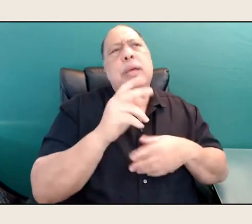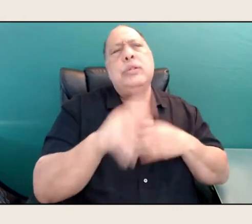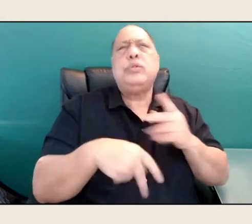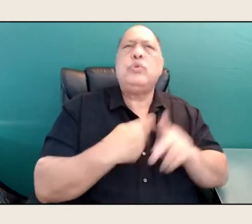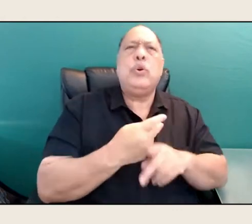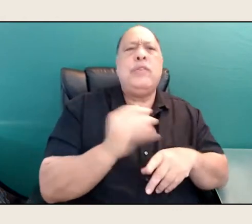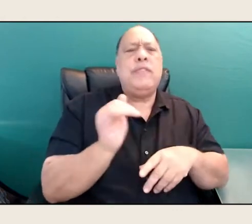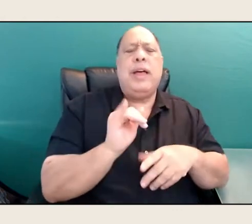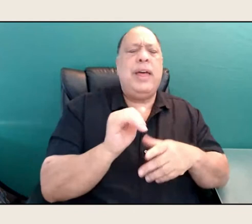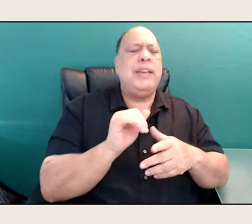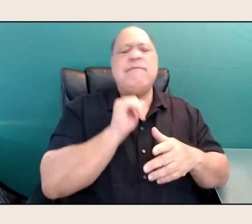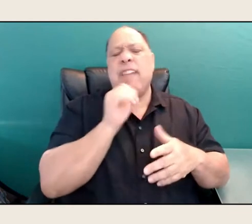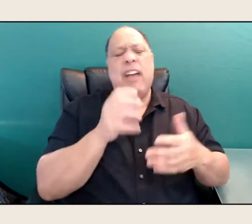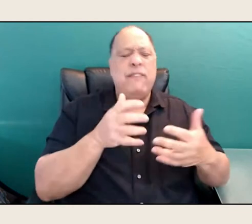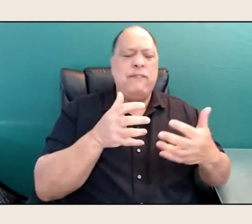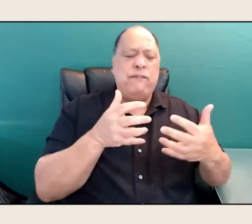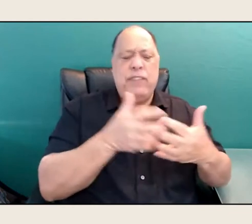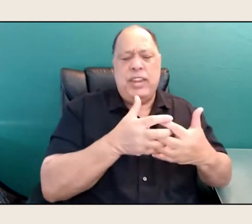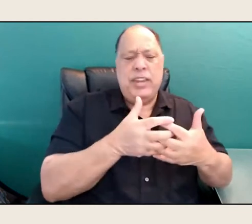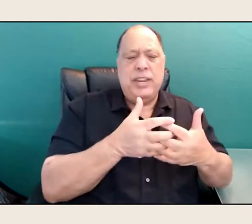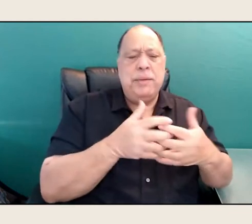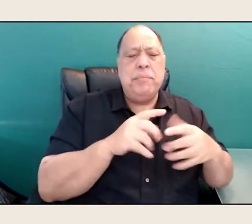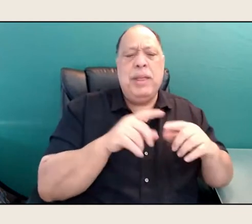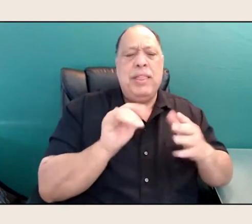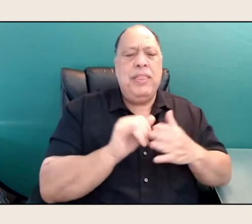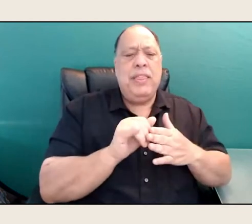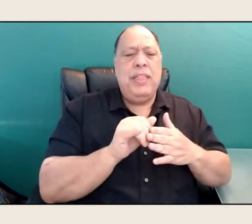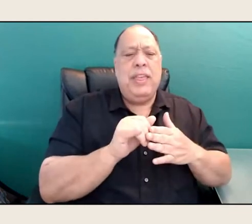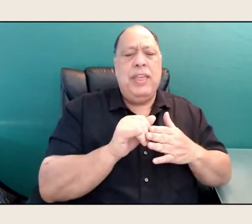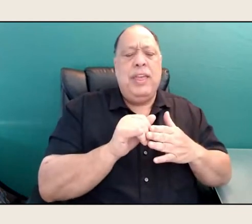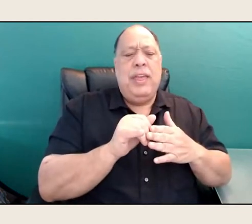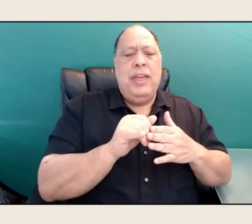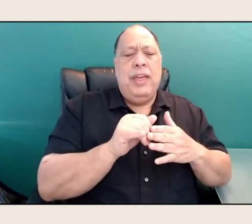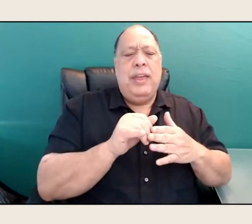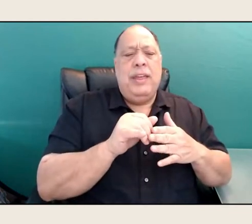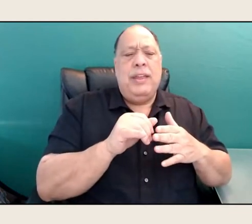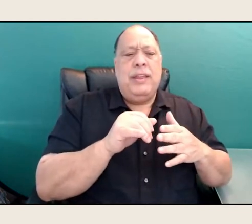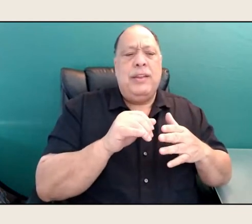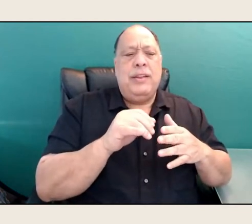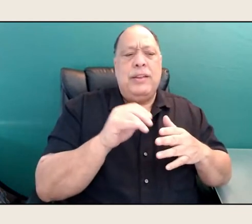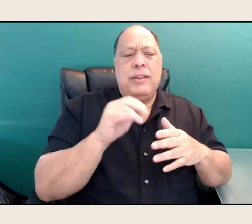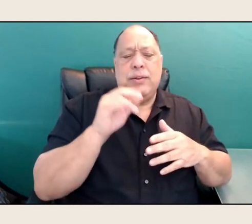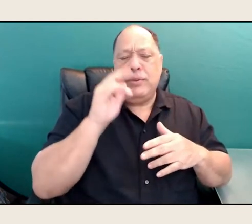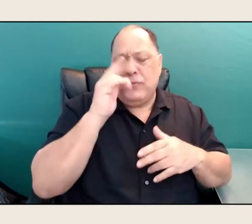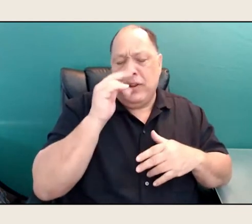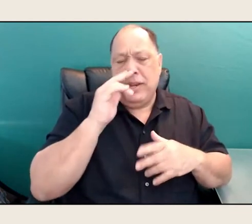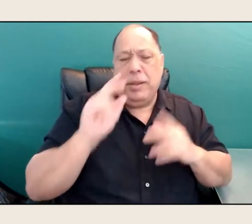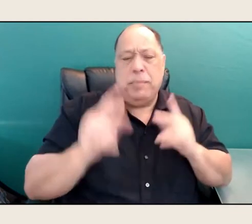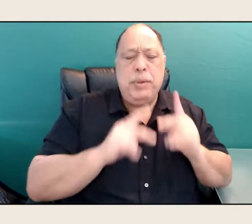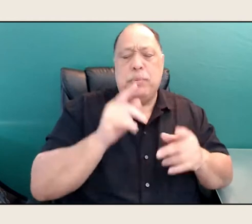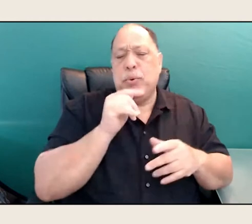but then it's funny, even the people who I thought were the darlings of the workshop also had the same,